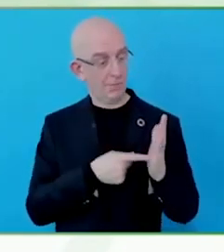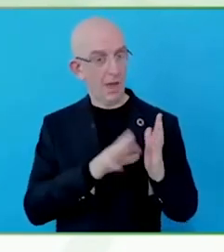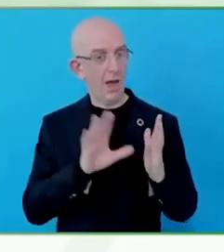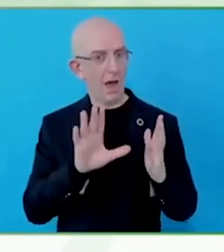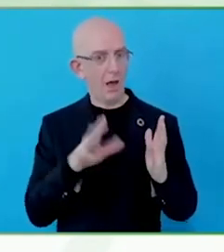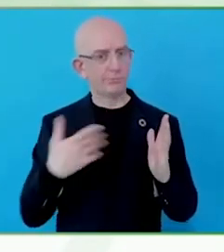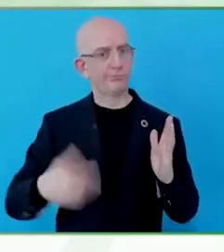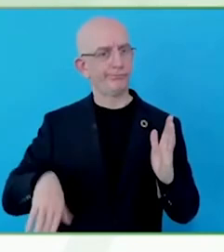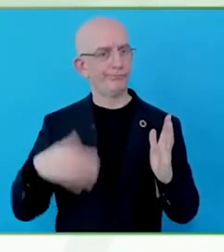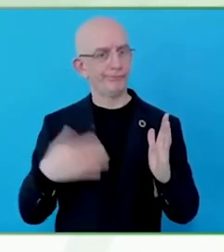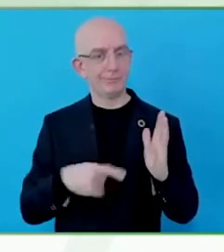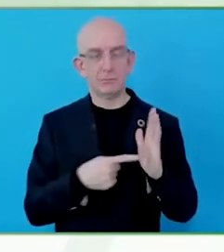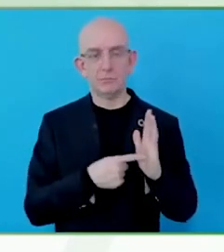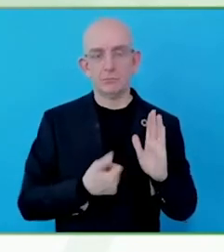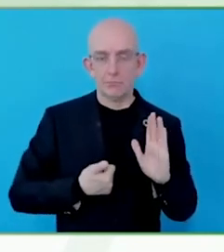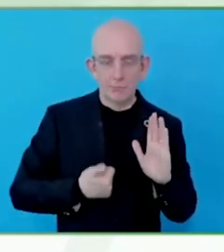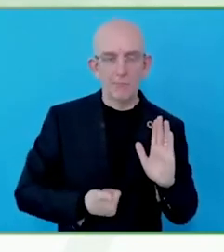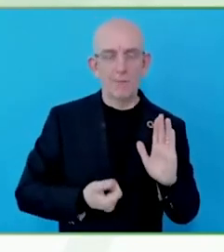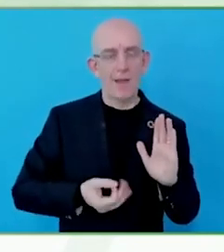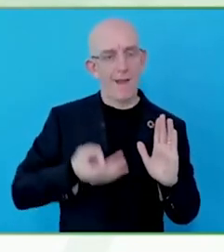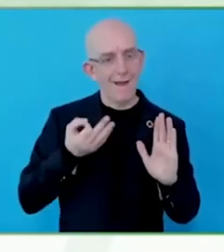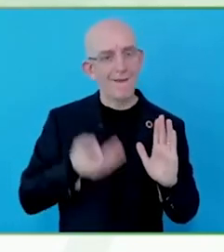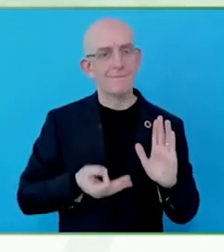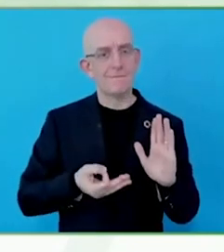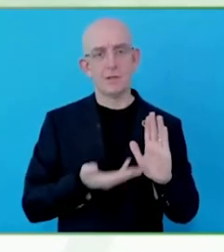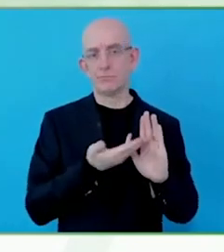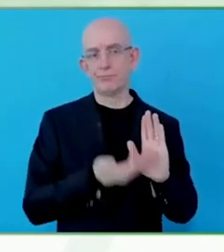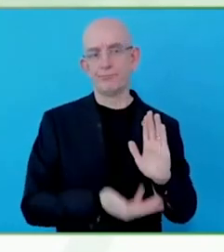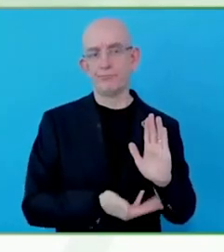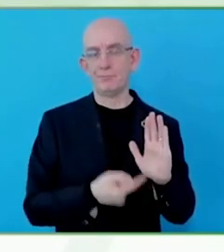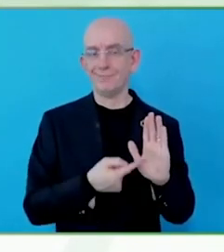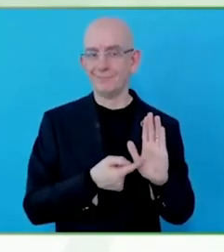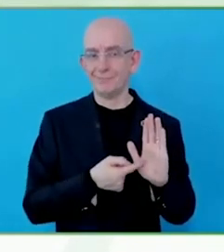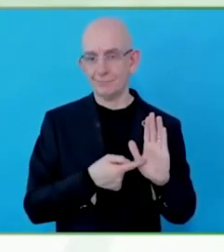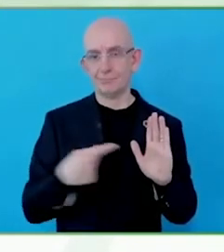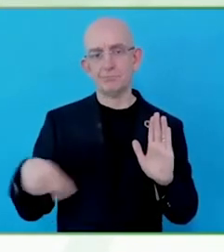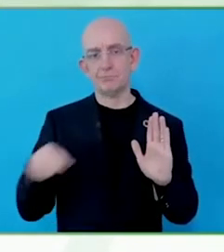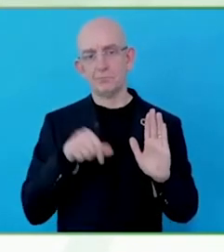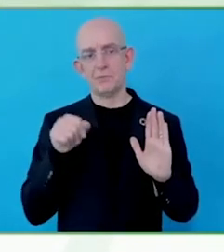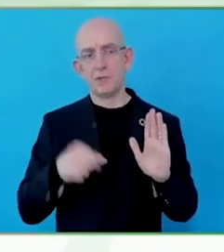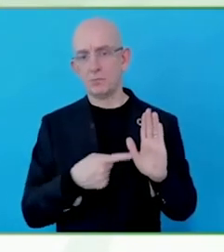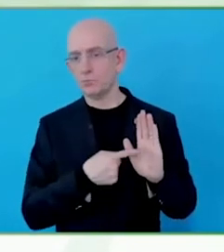the question. Who were the different players in this field?